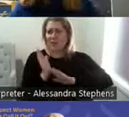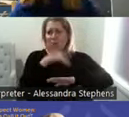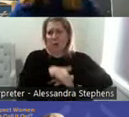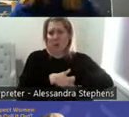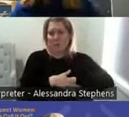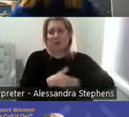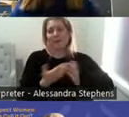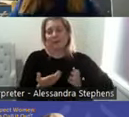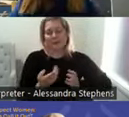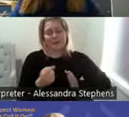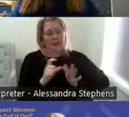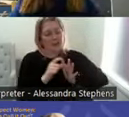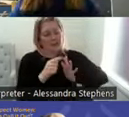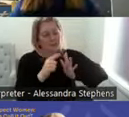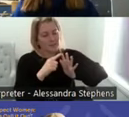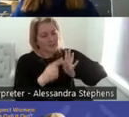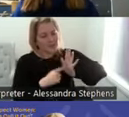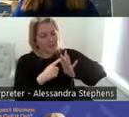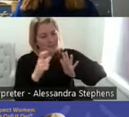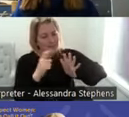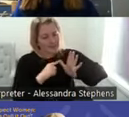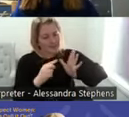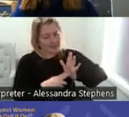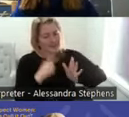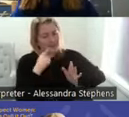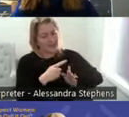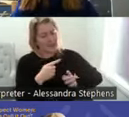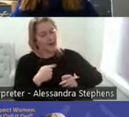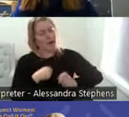this dietician said, I would never have picked up that they meant enough energy around being